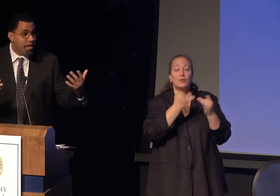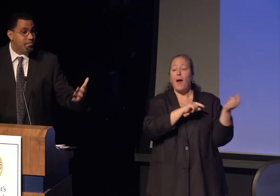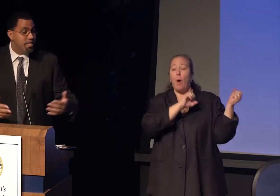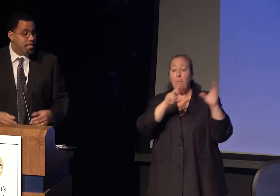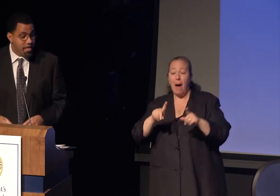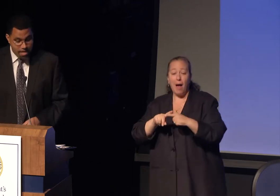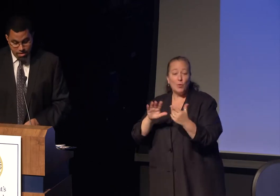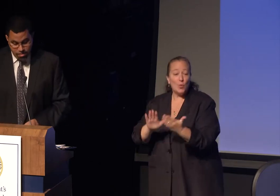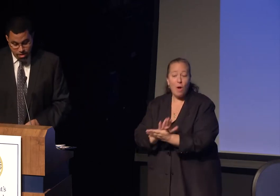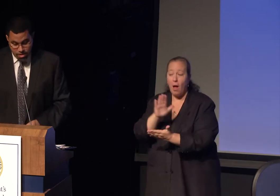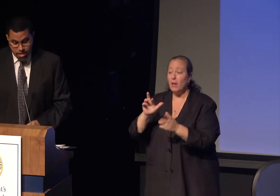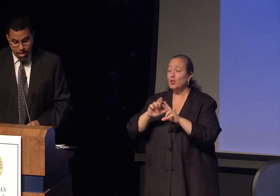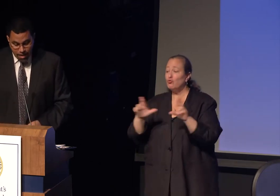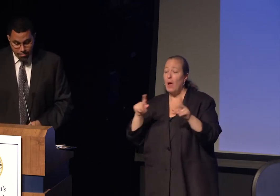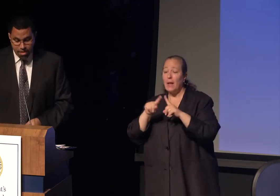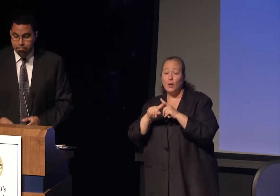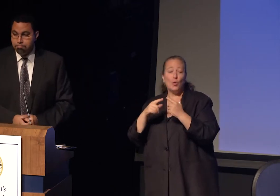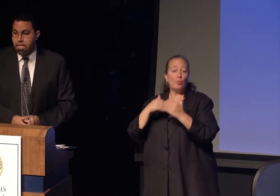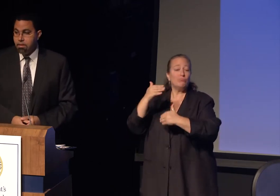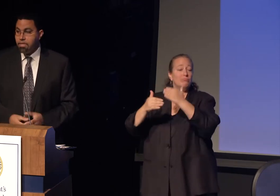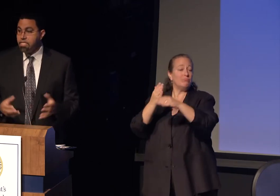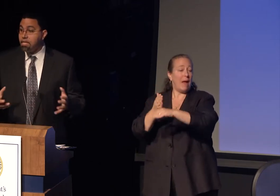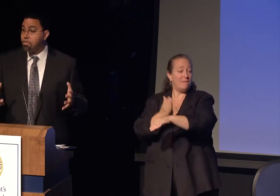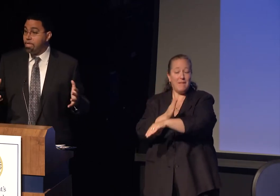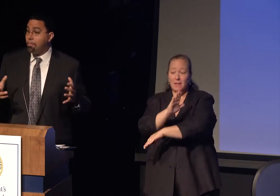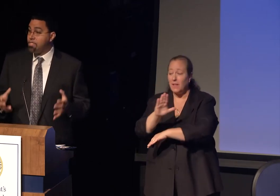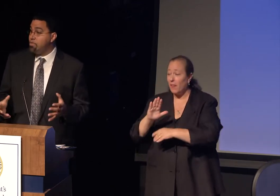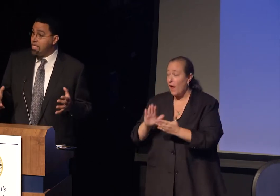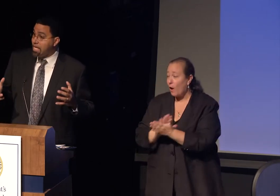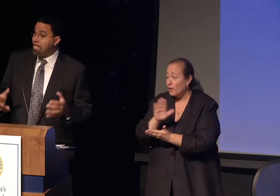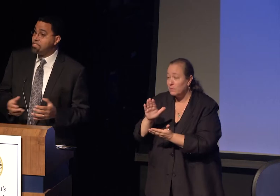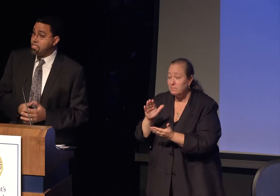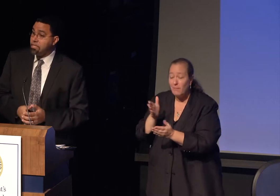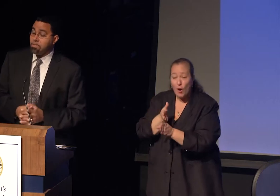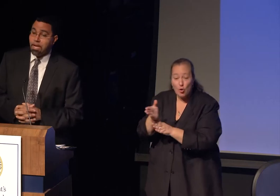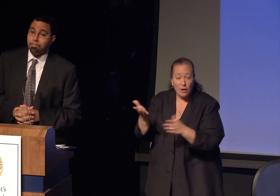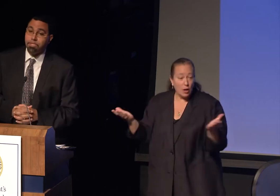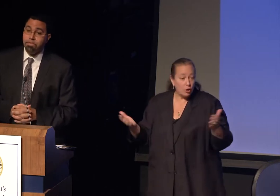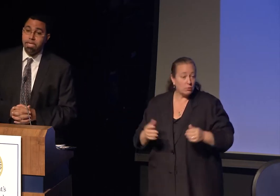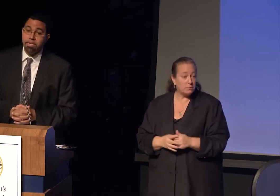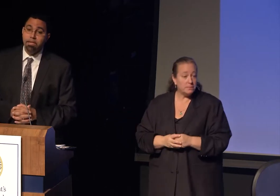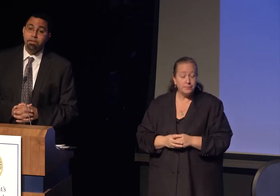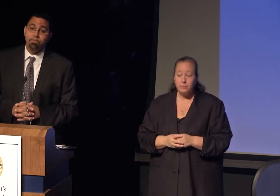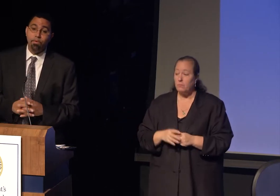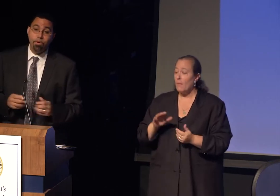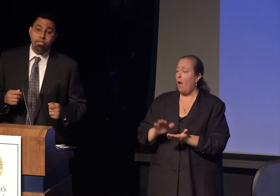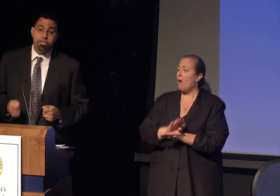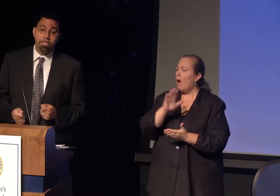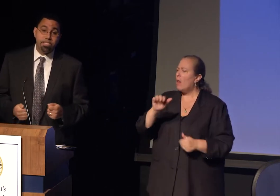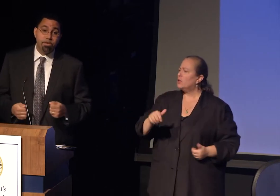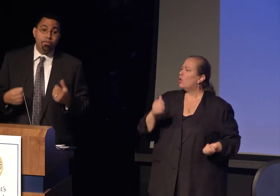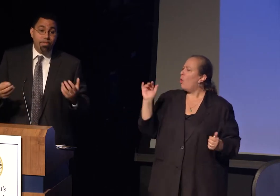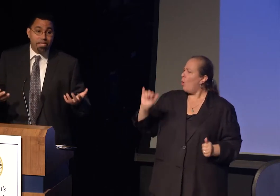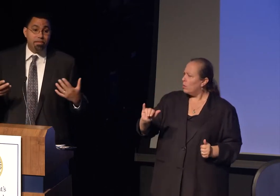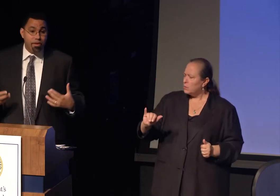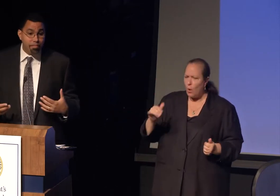in the economy. It's also an opportunity, college is also an opportunity for students to reflect on their place